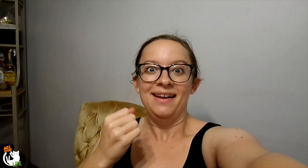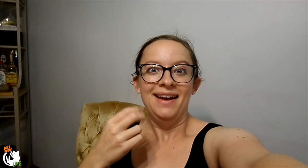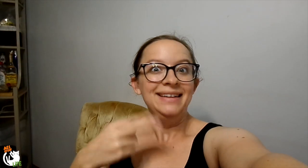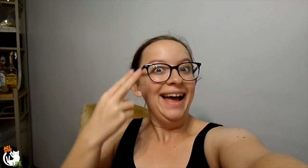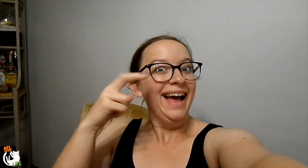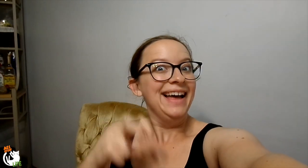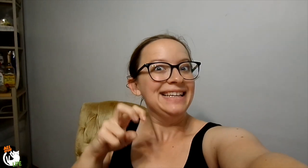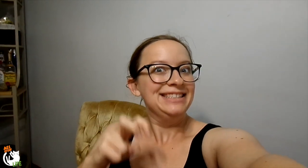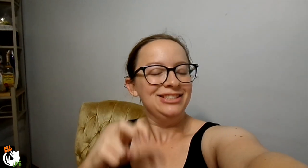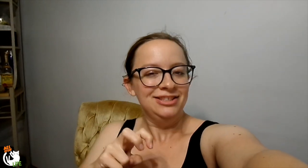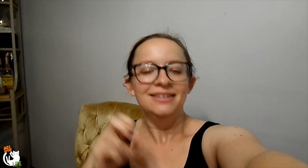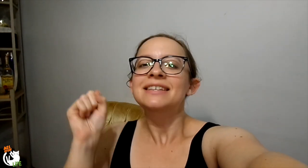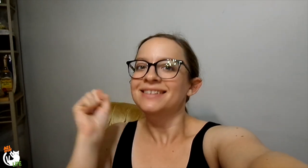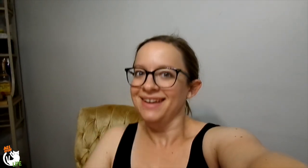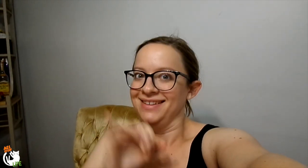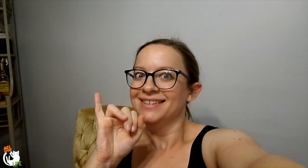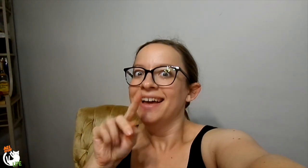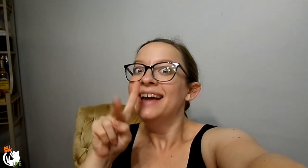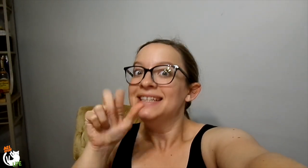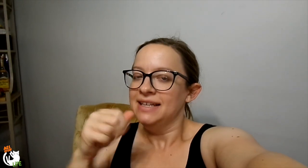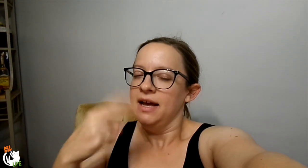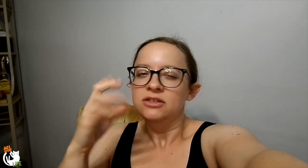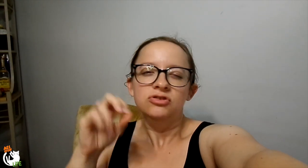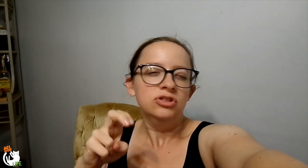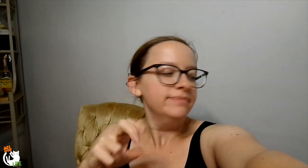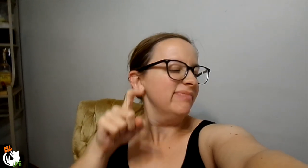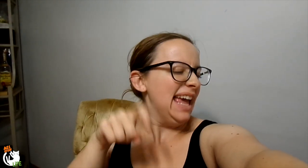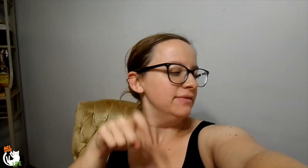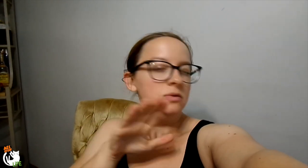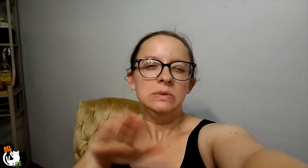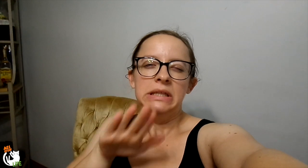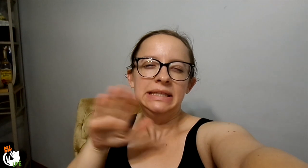Last thing is the high chair. Yes, we got the Ikea high chair.